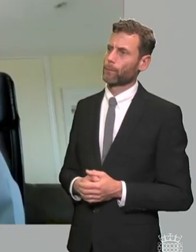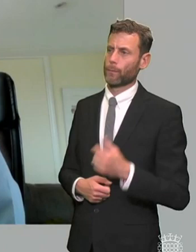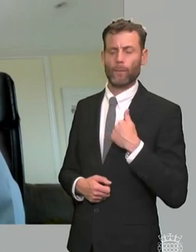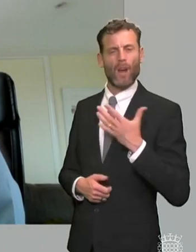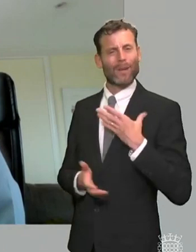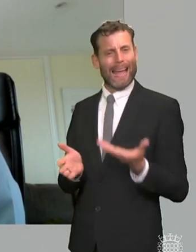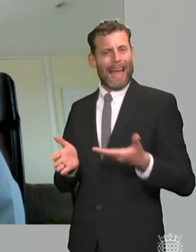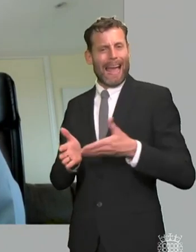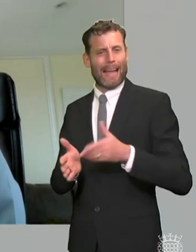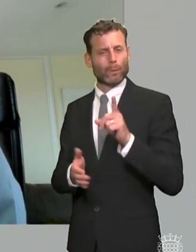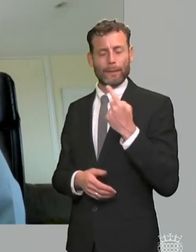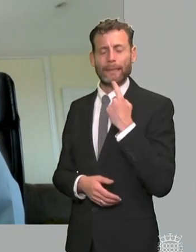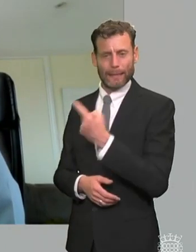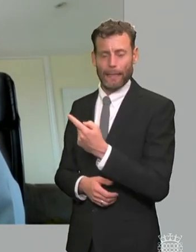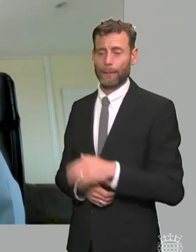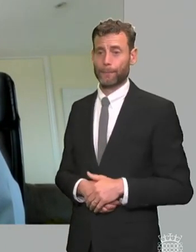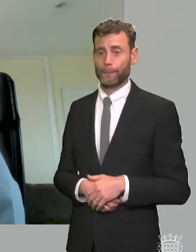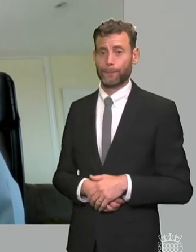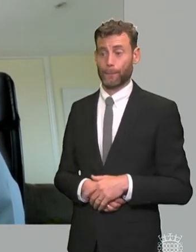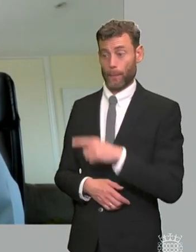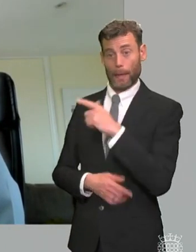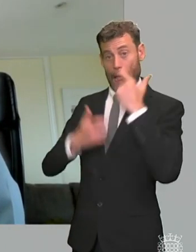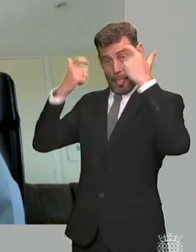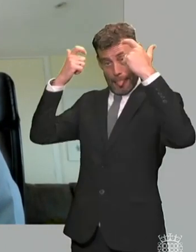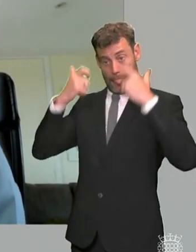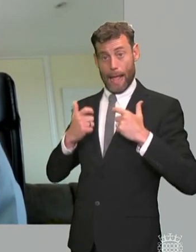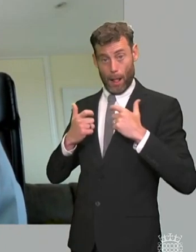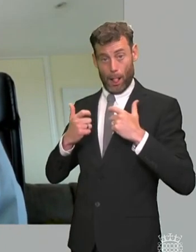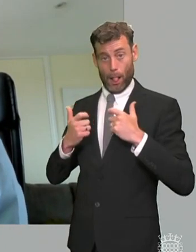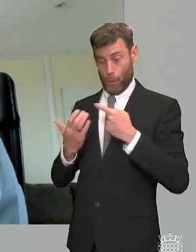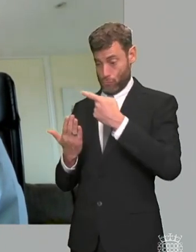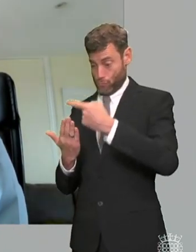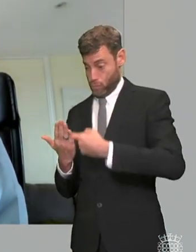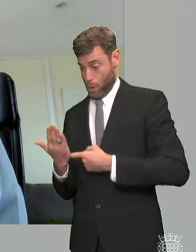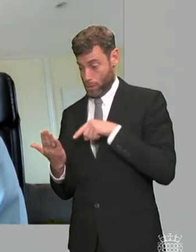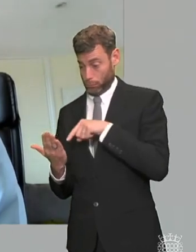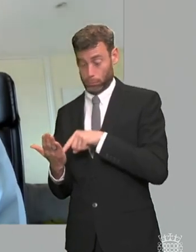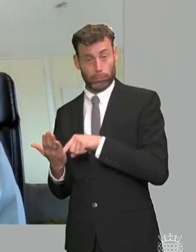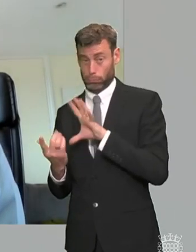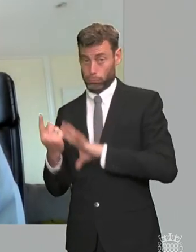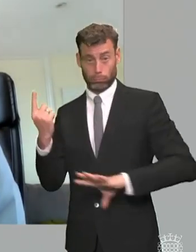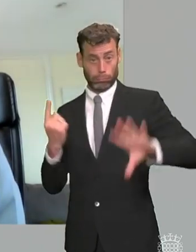the legal framework is consistent um nationally however we know that that there is huge variation